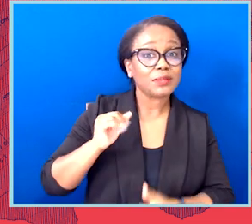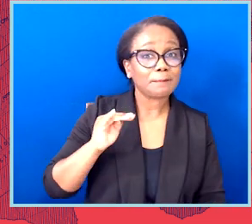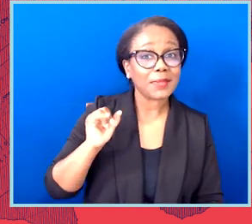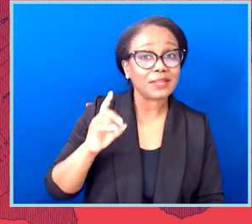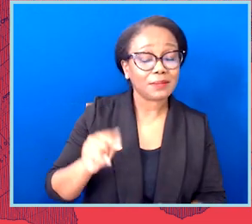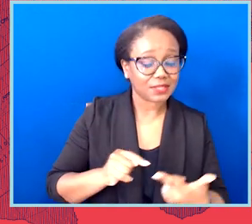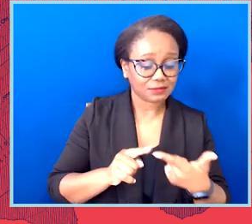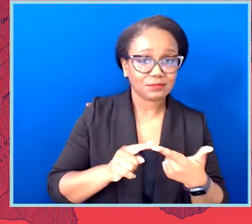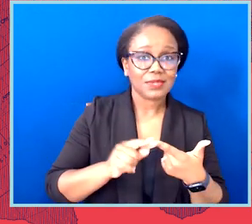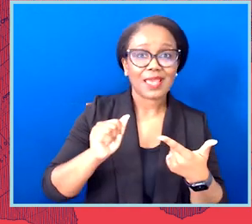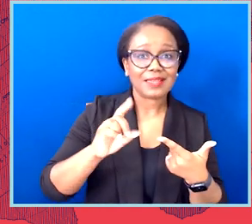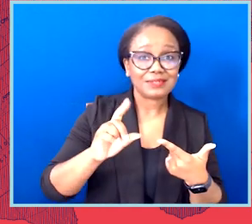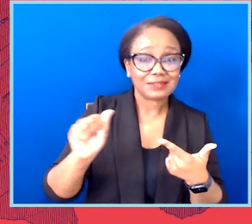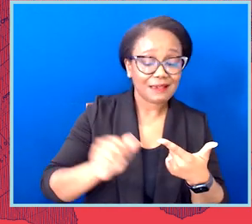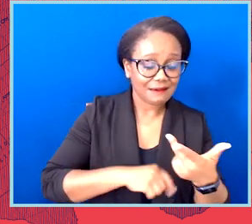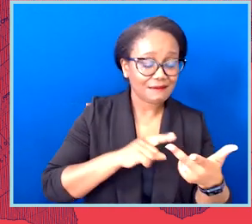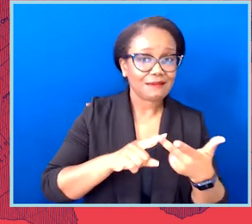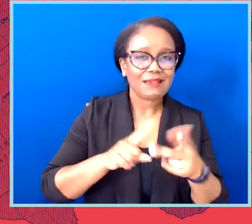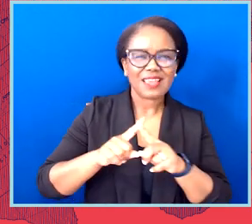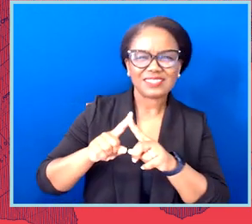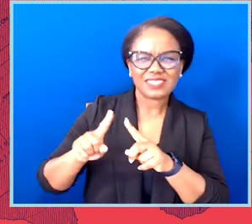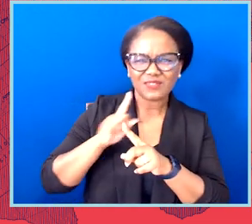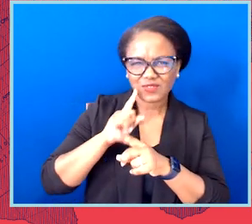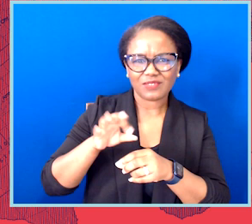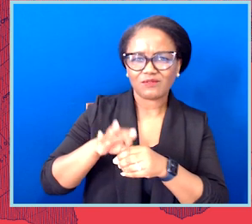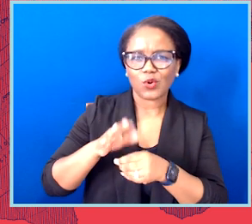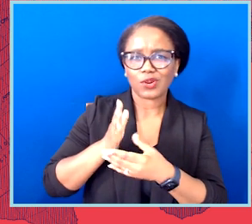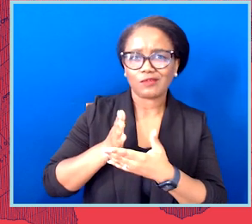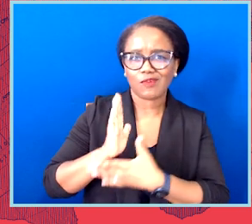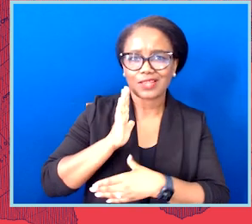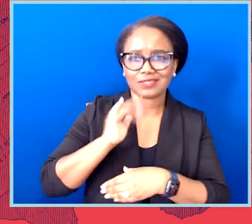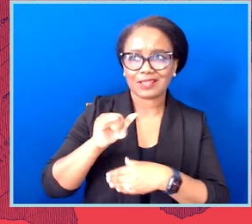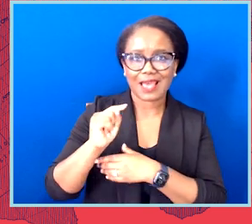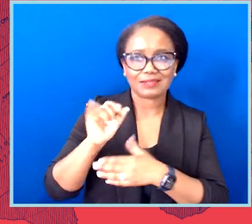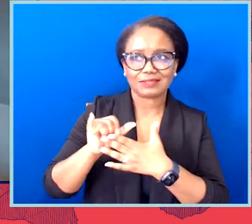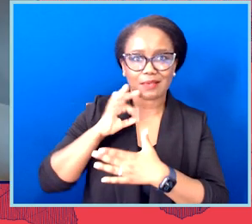Act, as well as other provisions of the Voting Rights Act that remain robust tools for us.